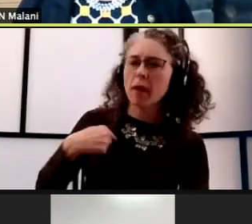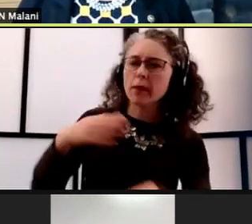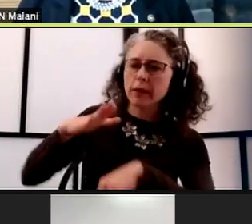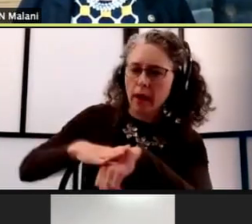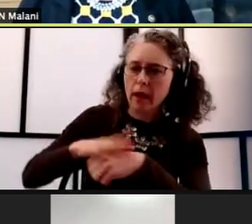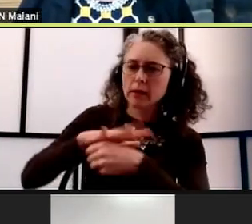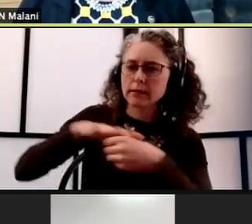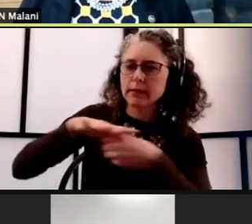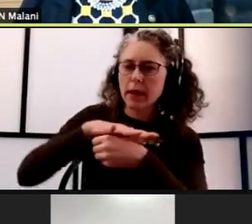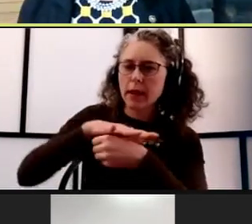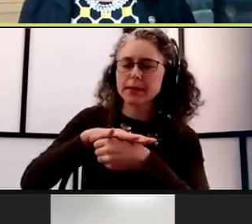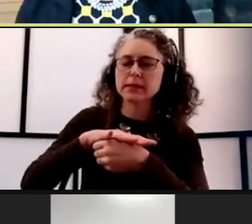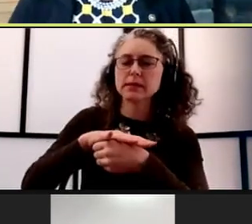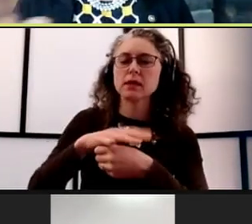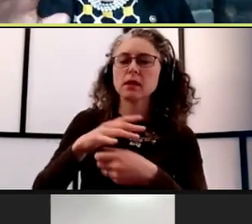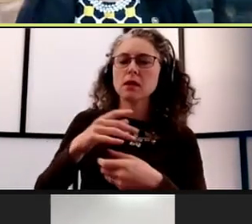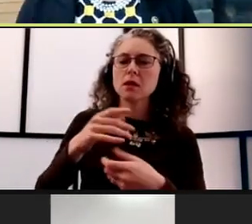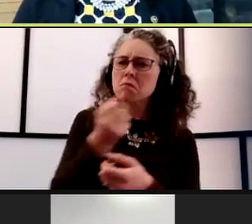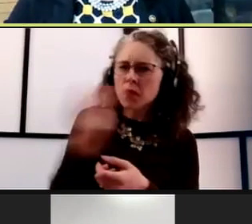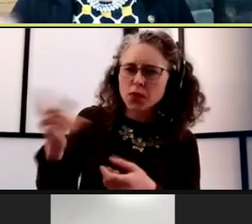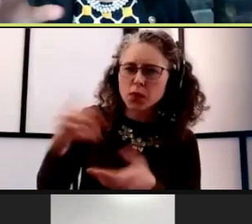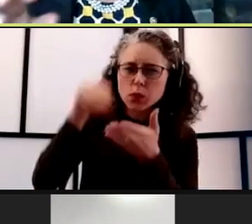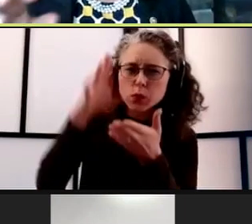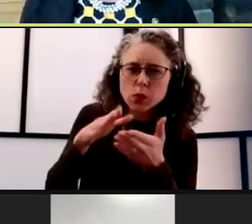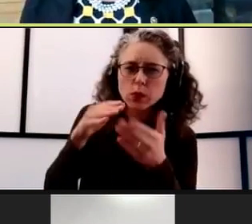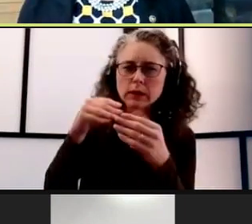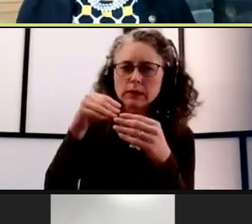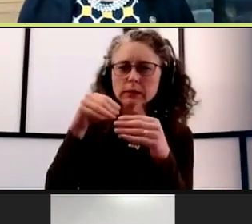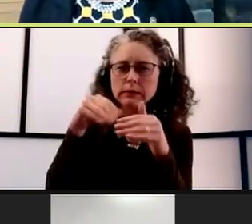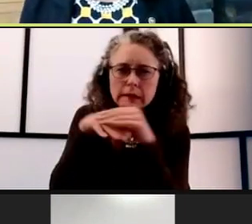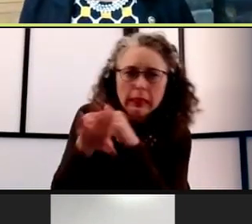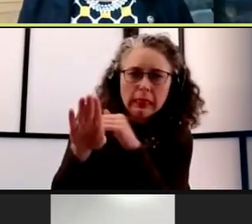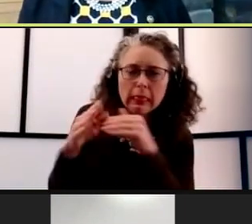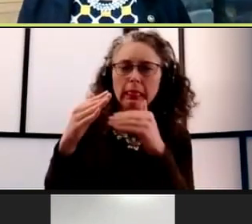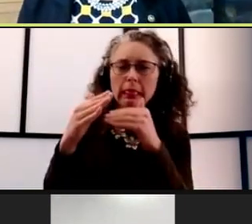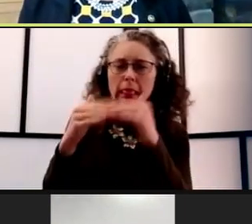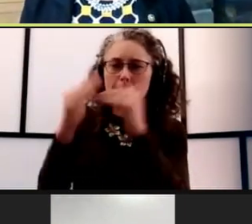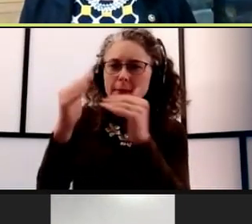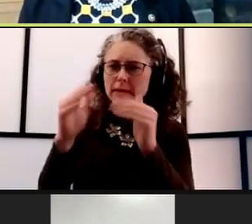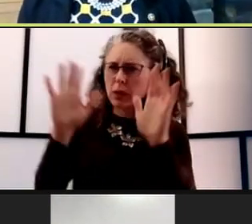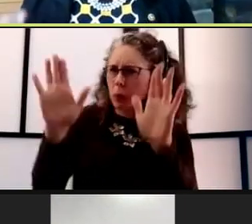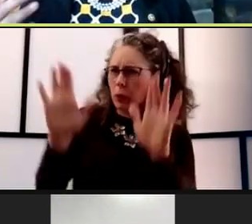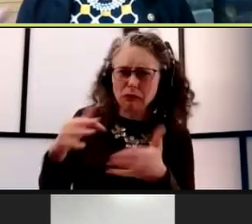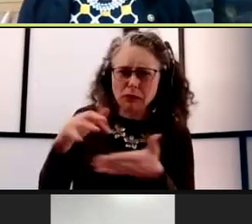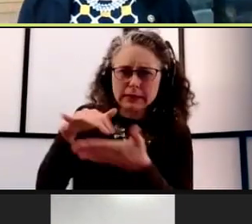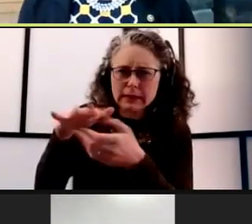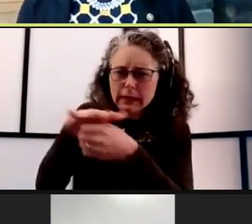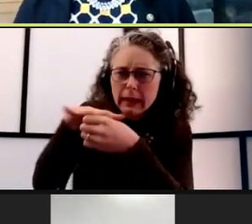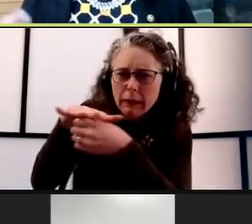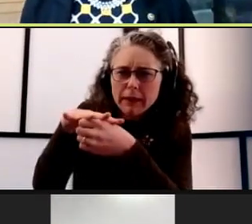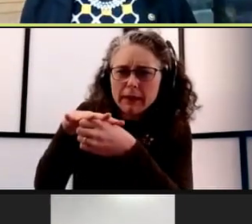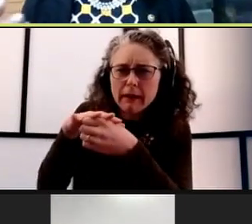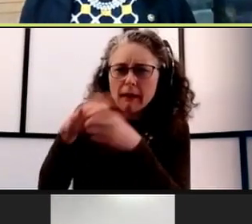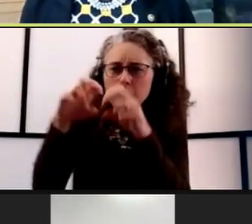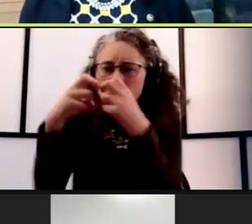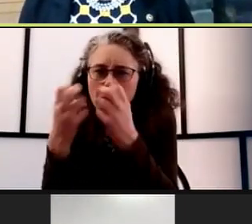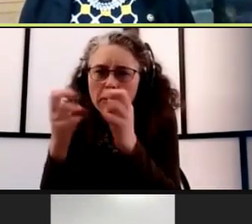and I noticed that there were a couple students tucked in to some wonderful study spaces. And there was so many of them working remotely